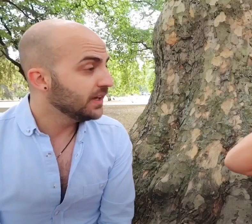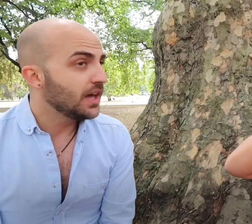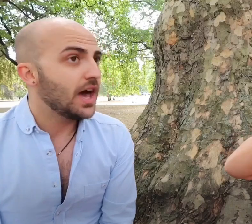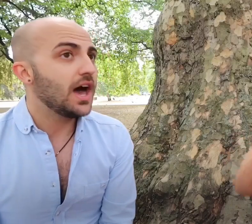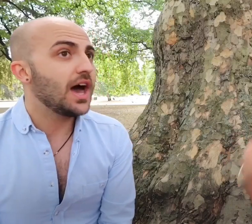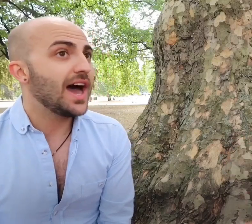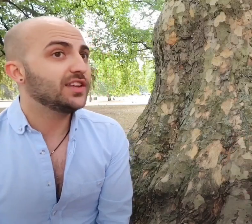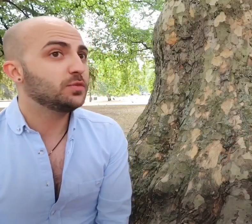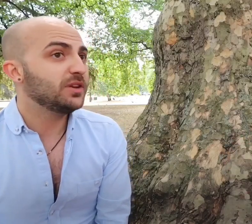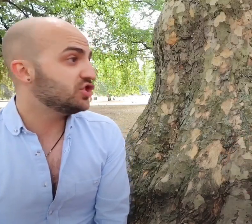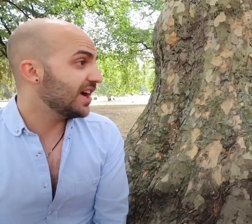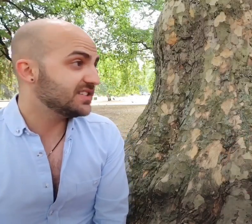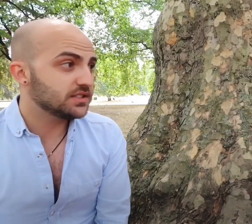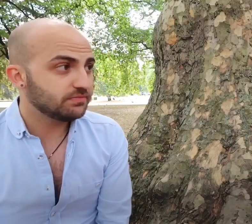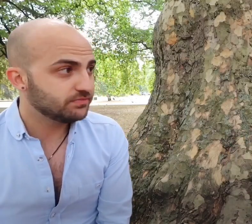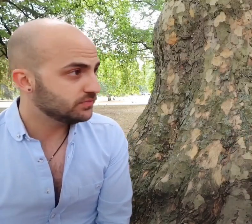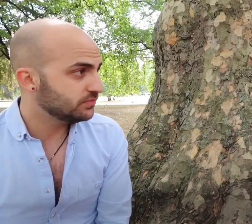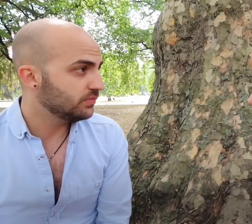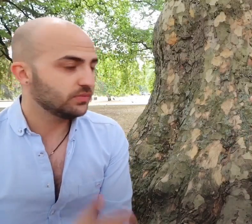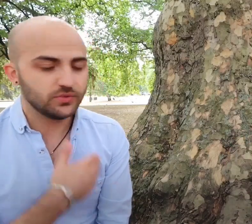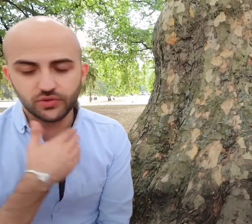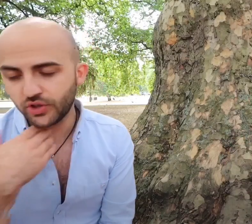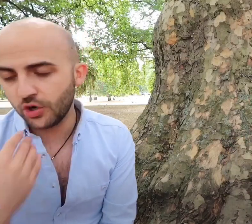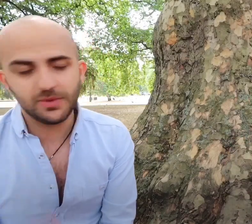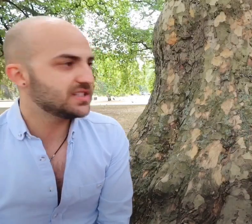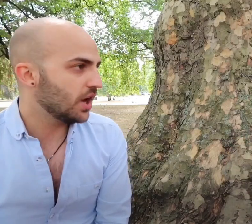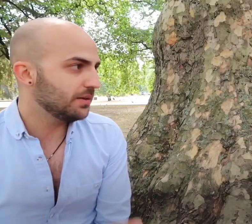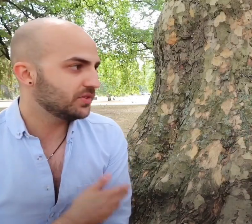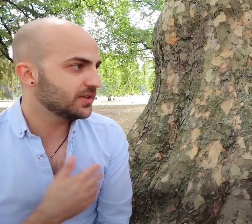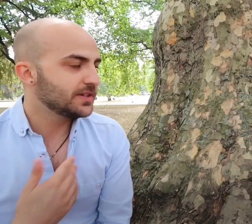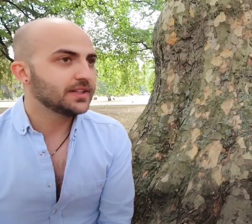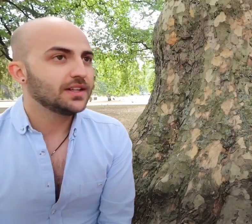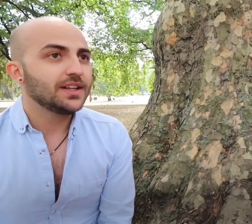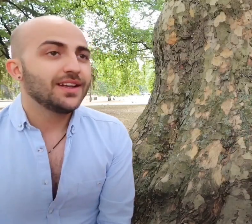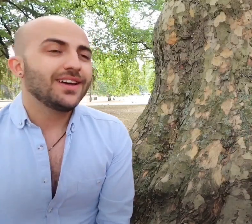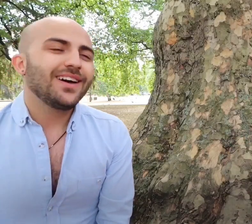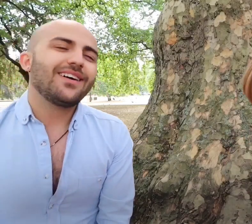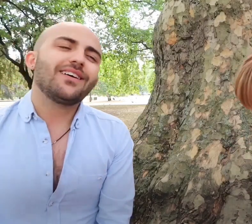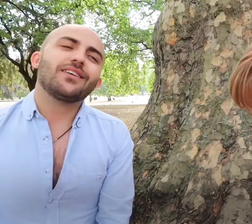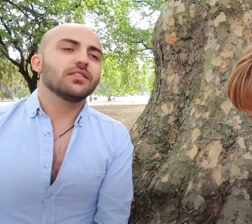and it's been rejected ...so many times. But why?